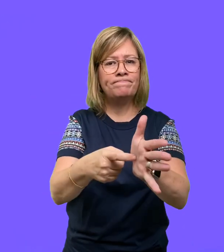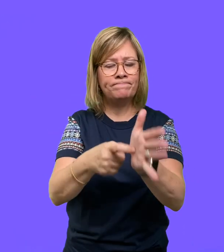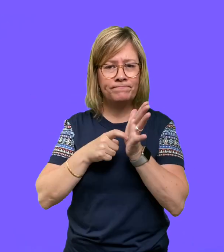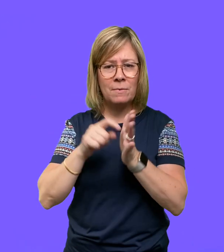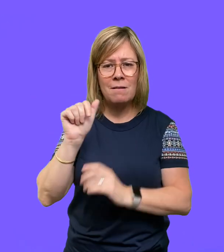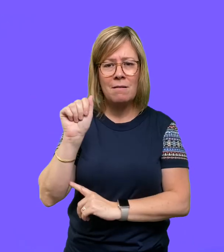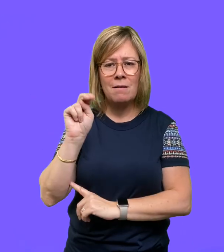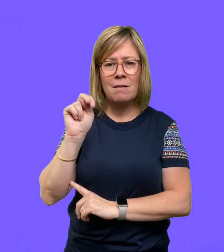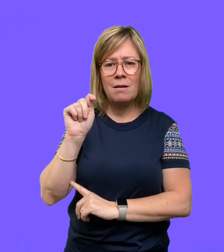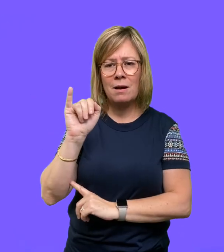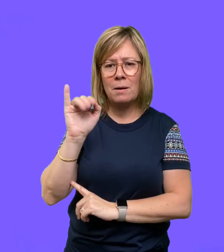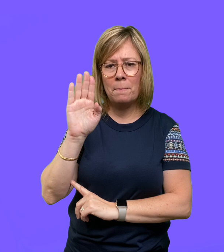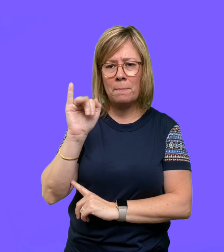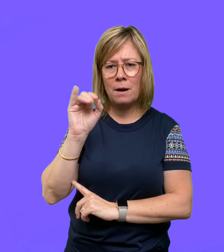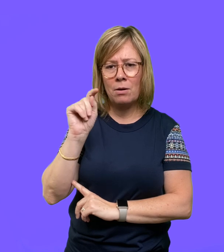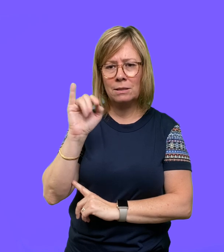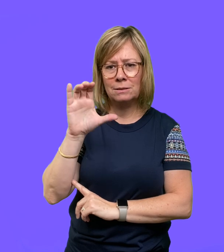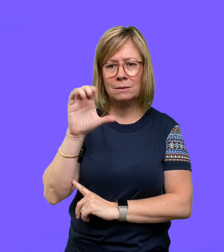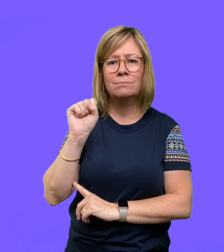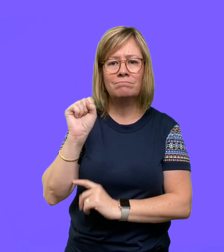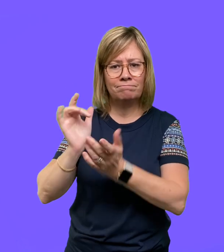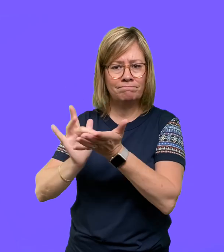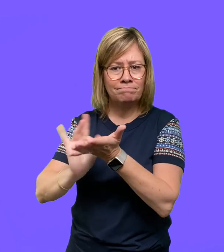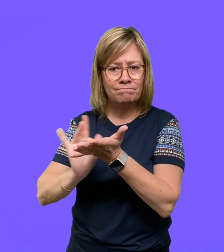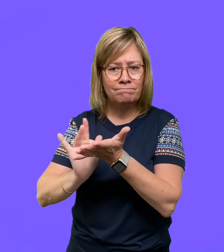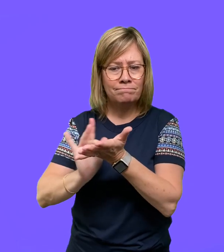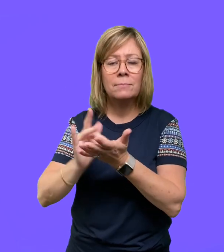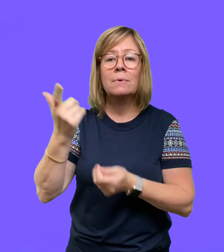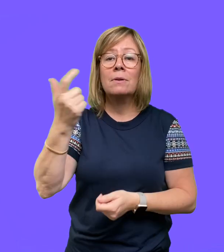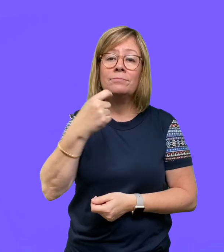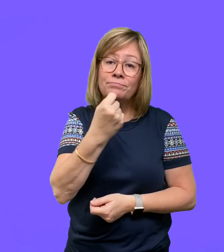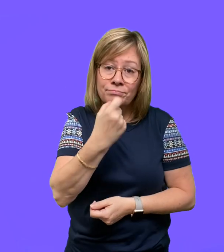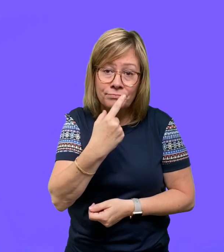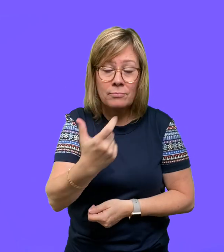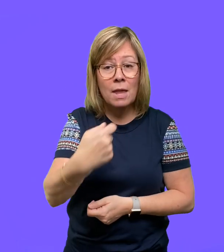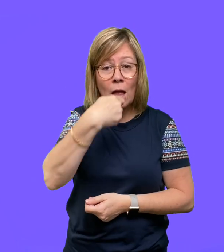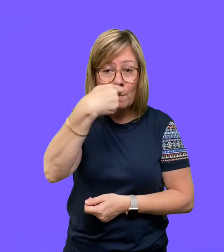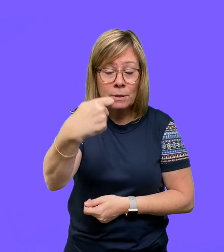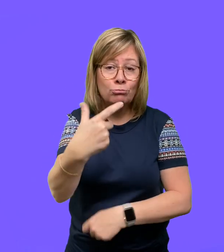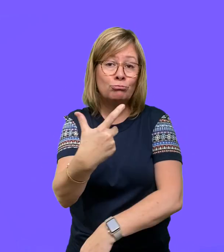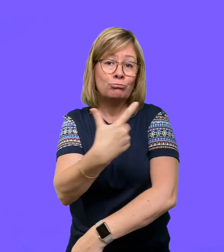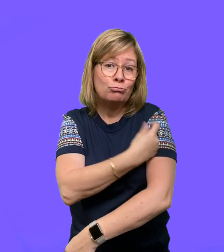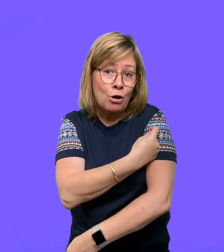requires antibiotics for treatment. This can be pill form, liquid, or